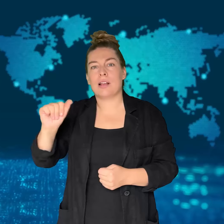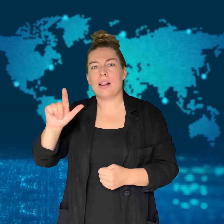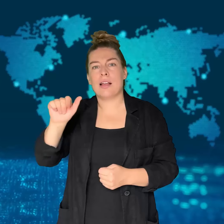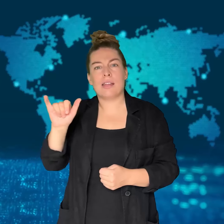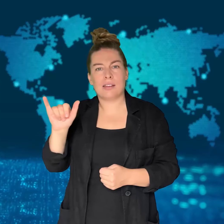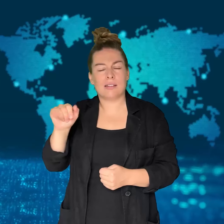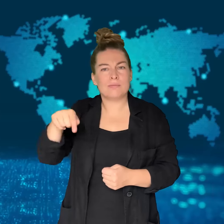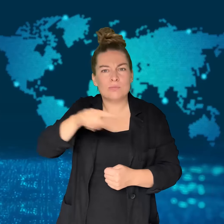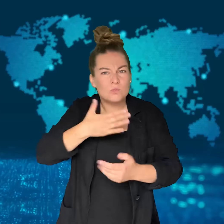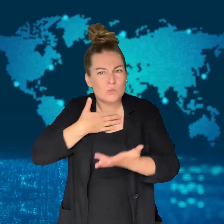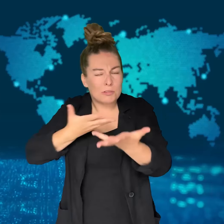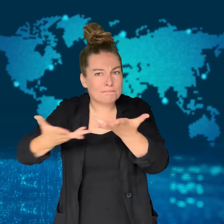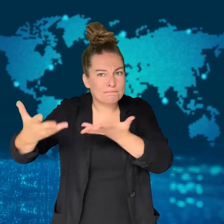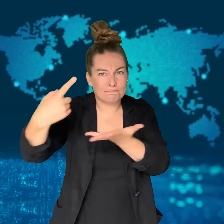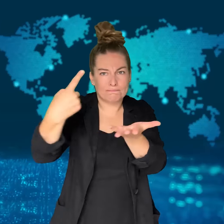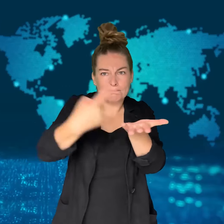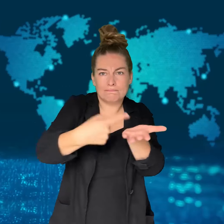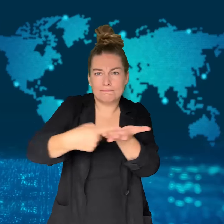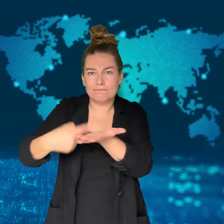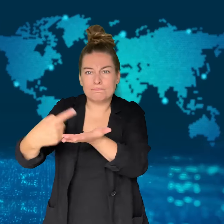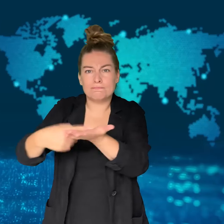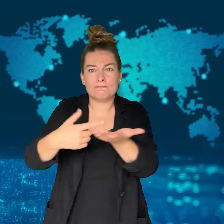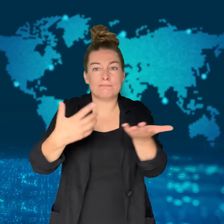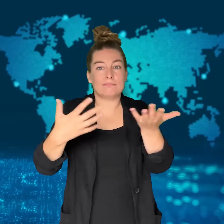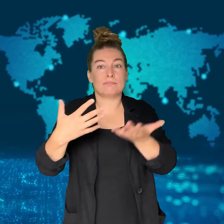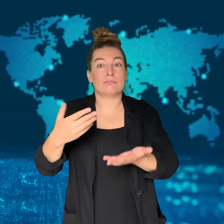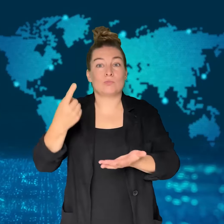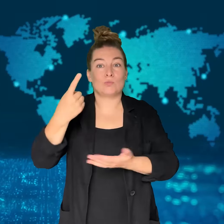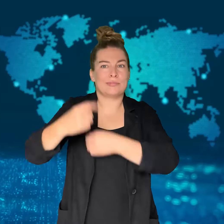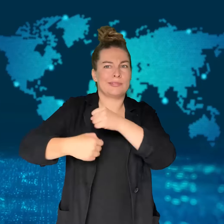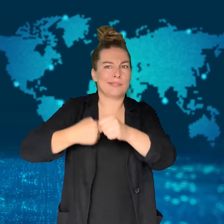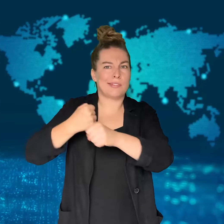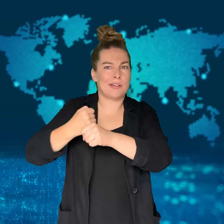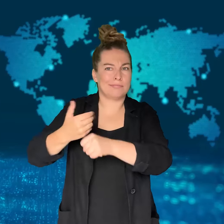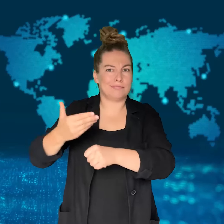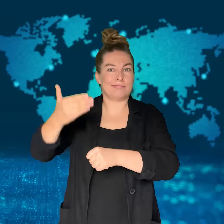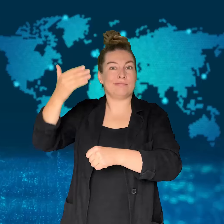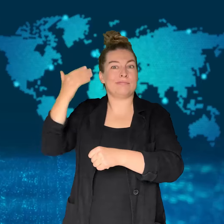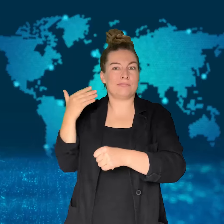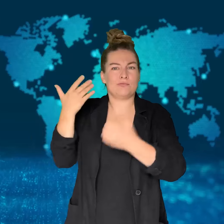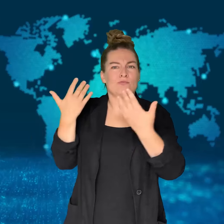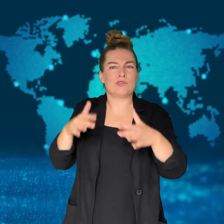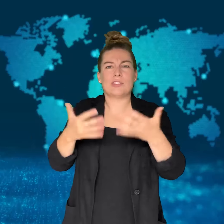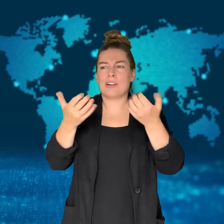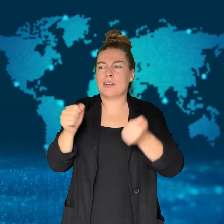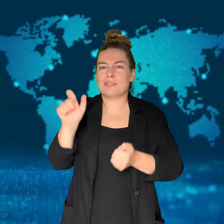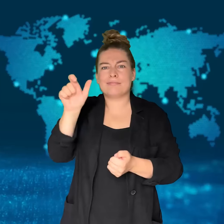The lawmakers were attempting to discuss the status of